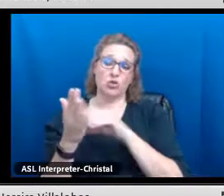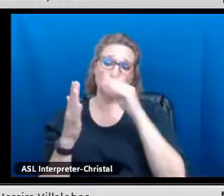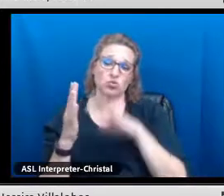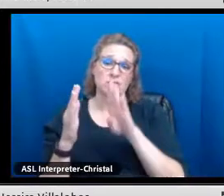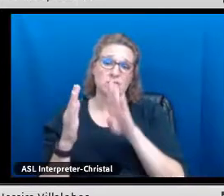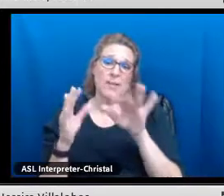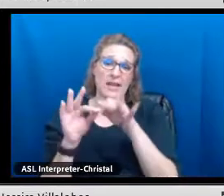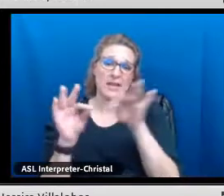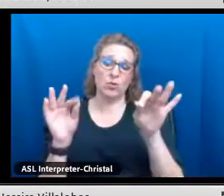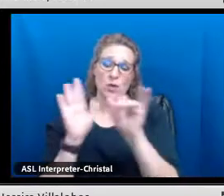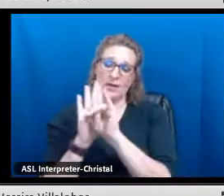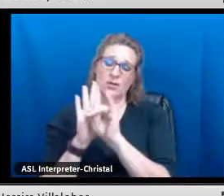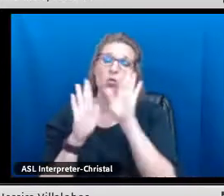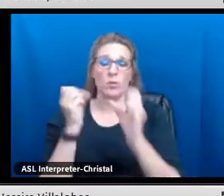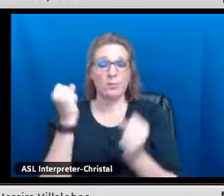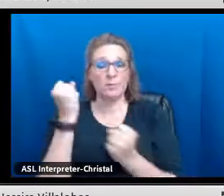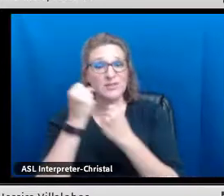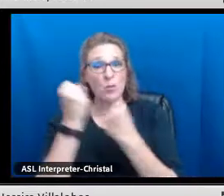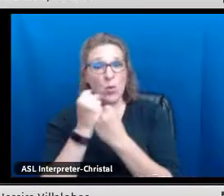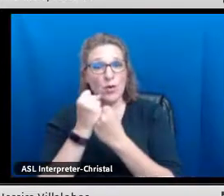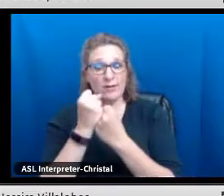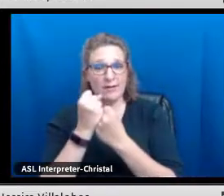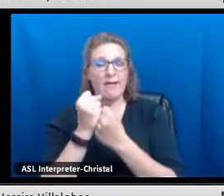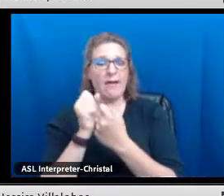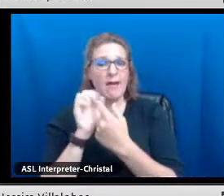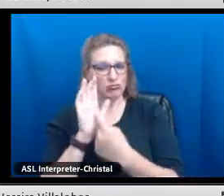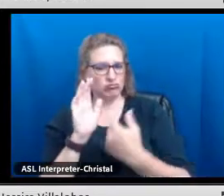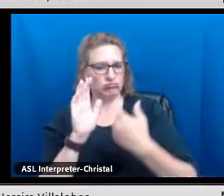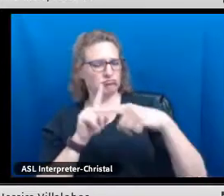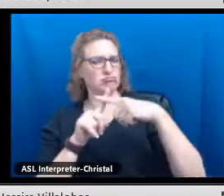In achieving this recognition, it is our hope that our students' bilingual identities will